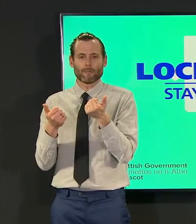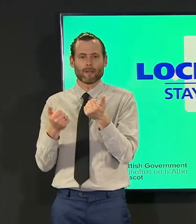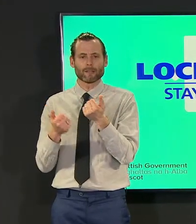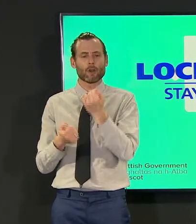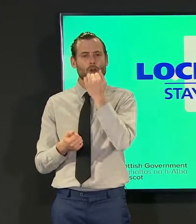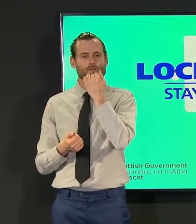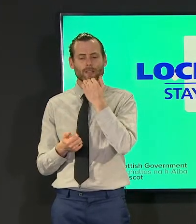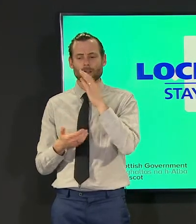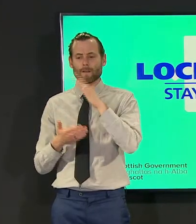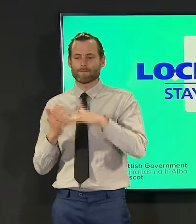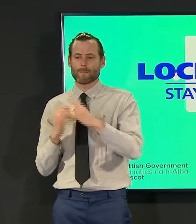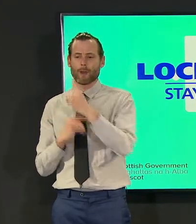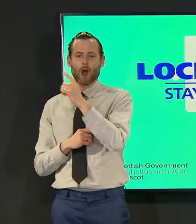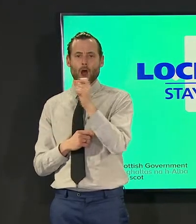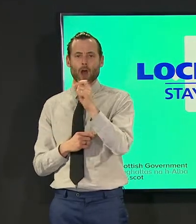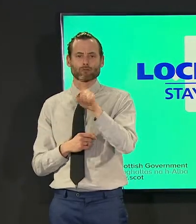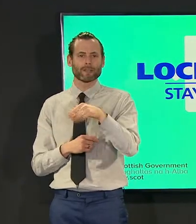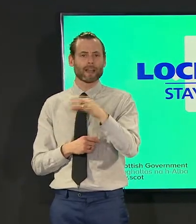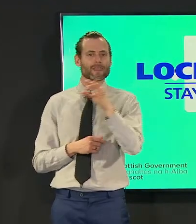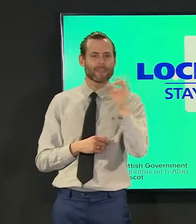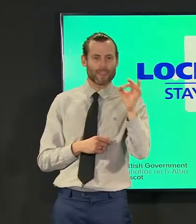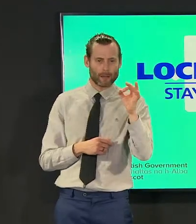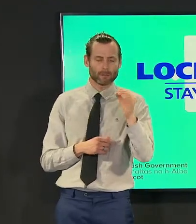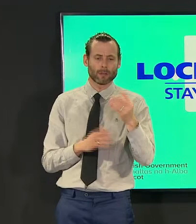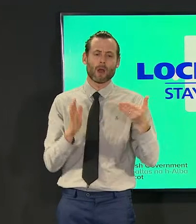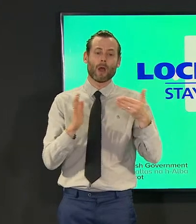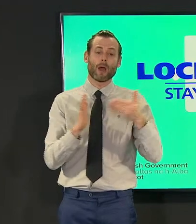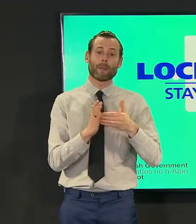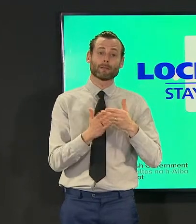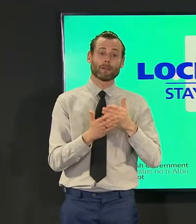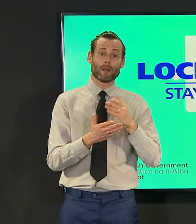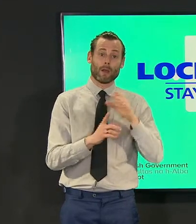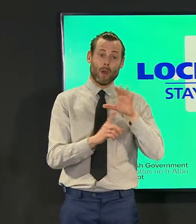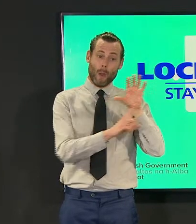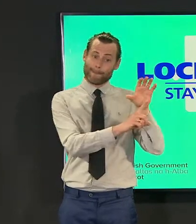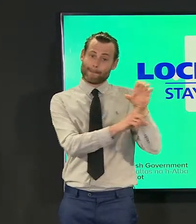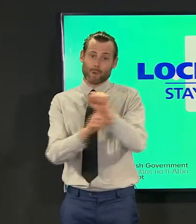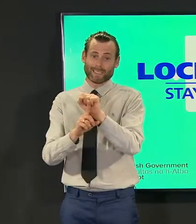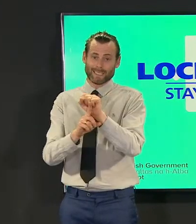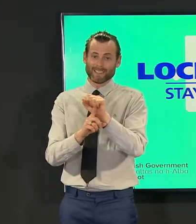uh those daily figures and the positivity that you're also talking about so i'll say a little bit